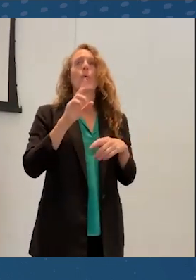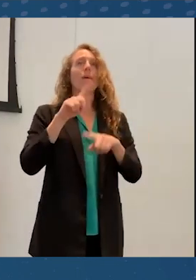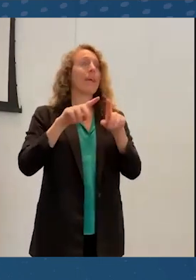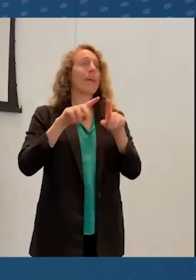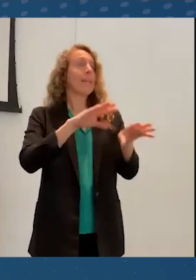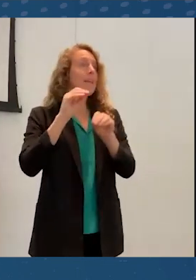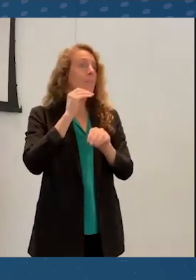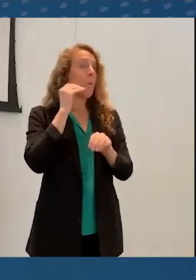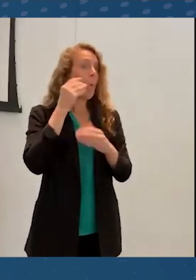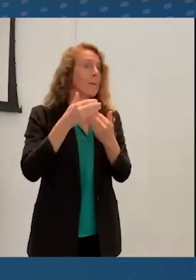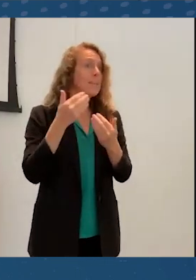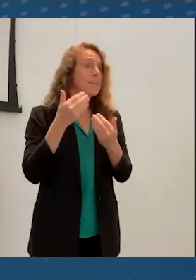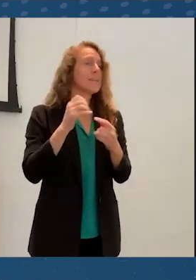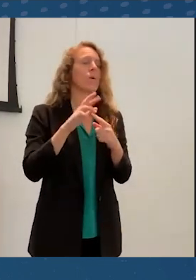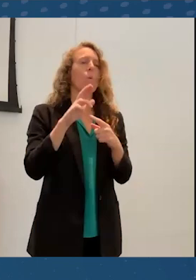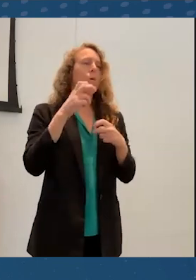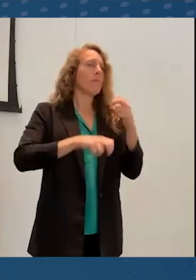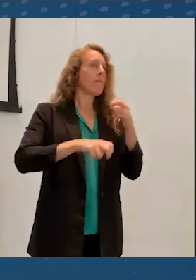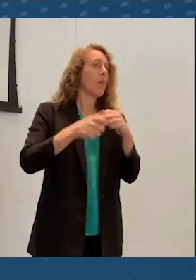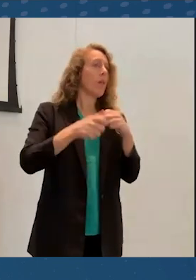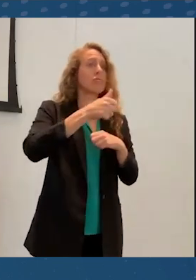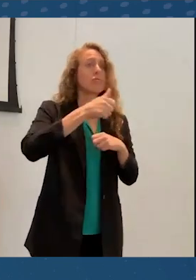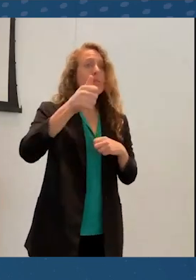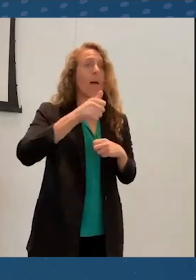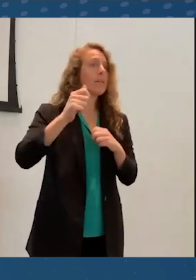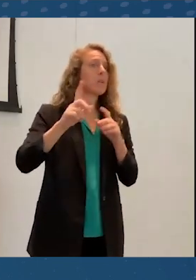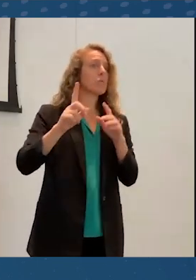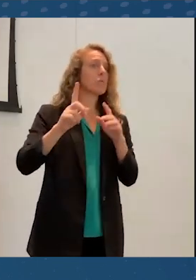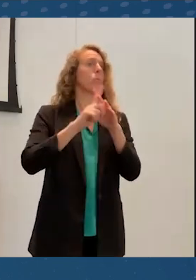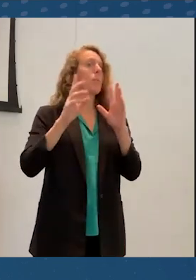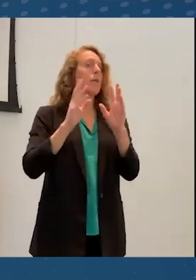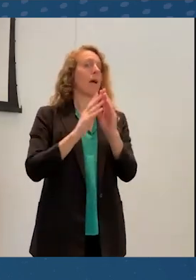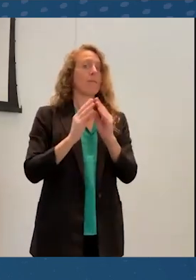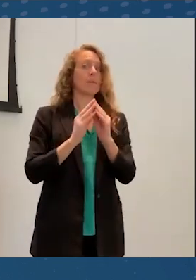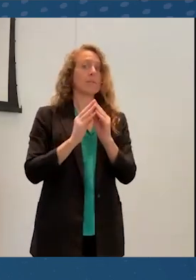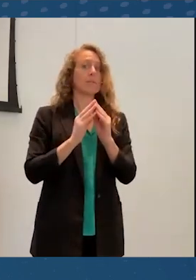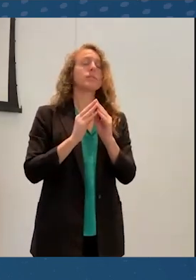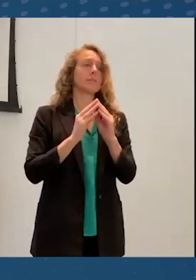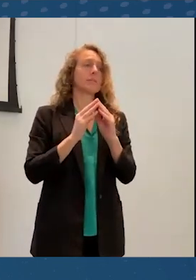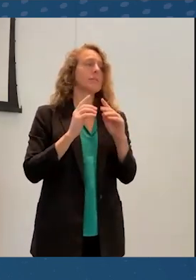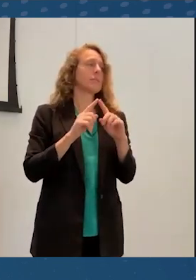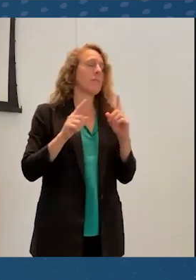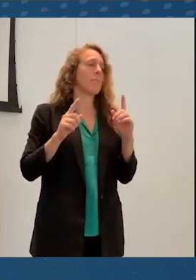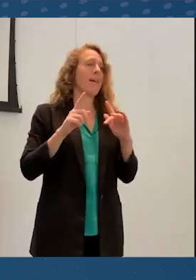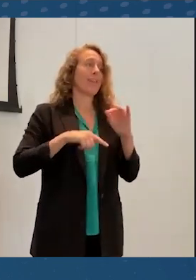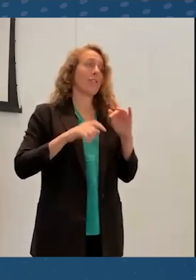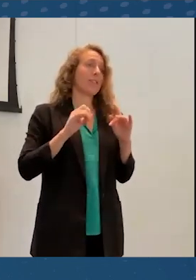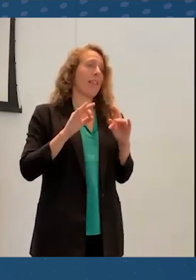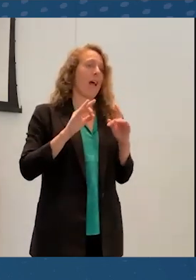or people who have difficulty traveling to attend these conferences. But there's a lack of tactile learning.